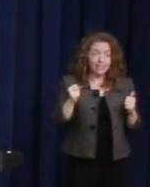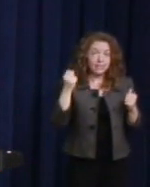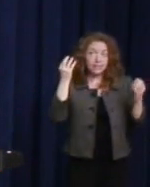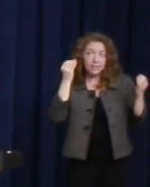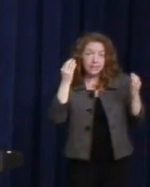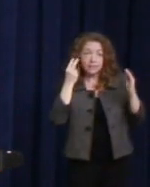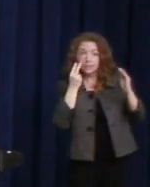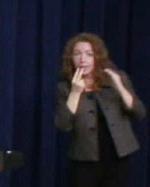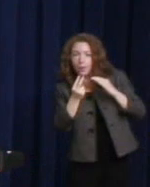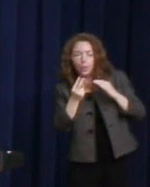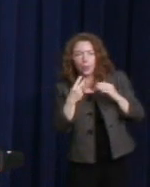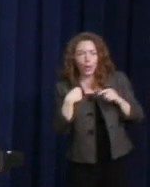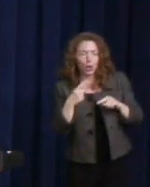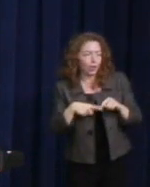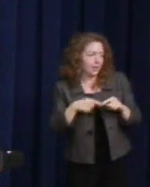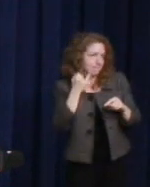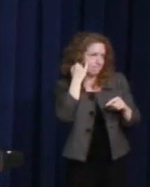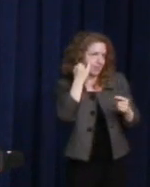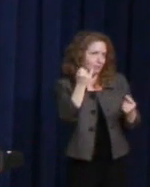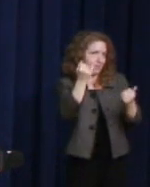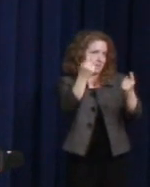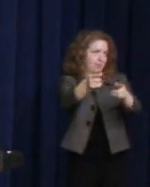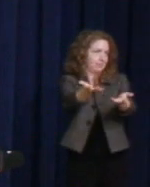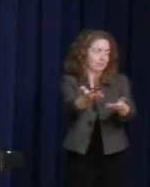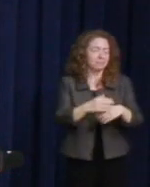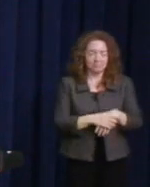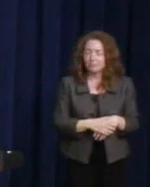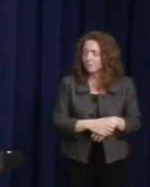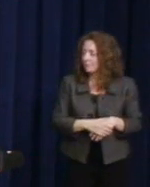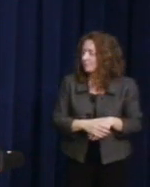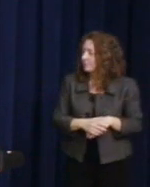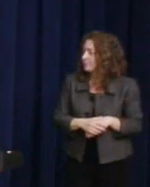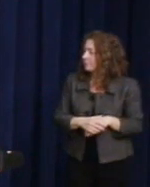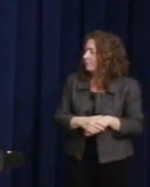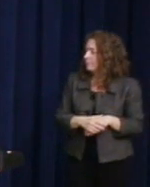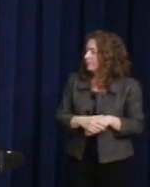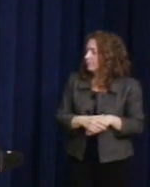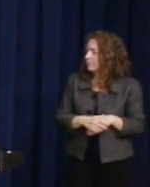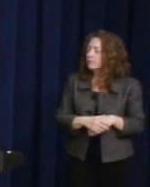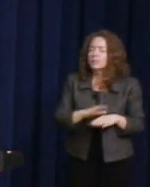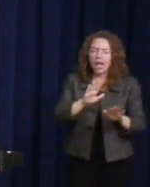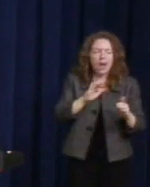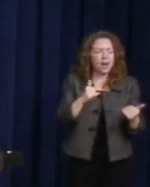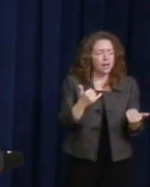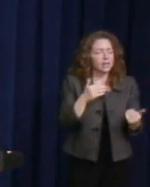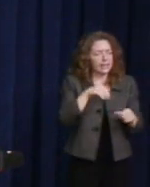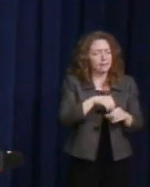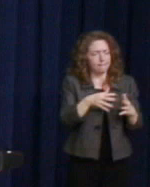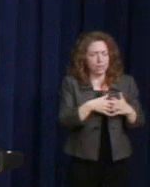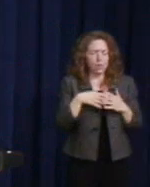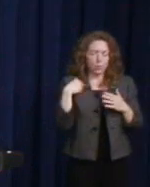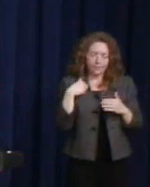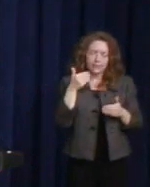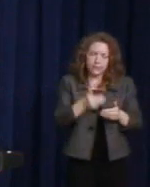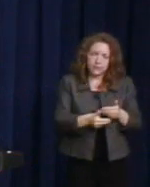in this country, Harvey's message still resounds all over the world.